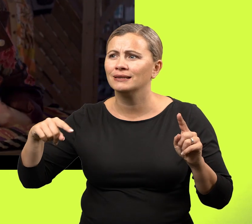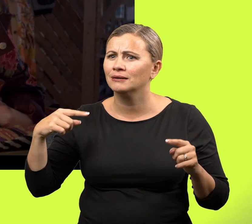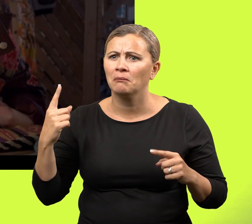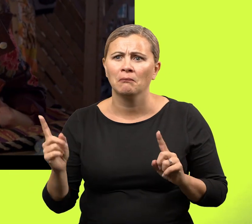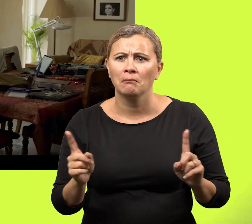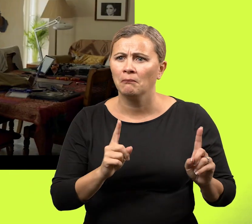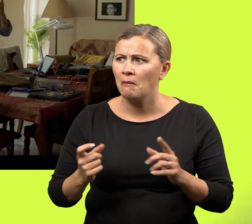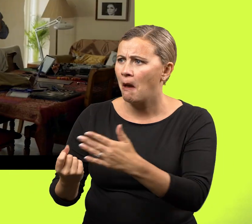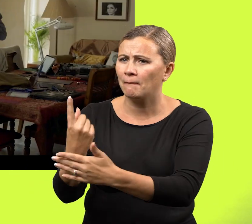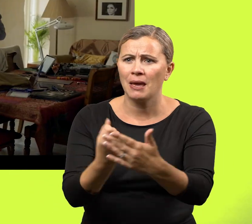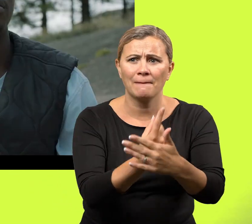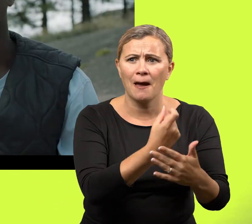It's happening everywhere